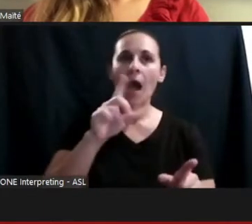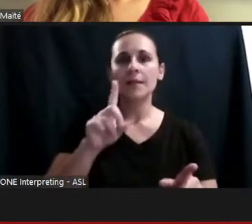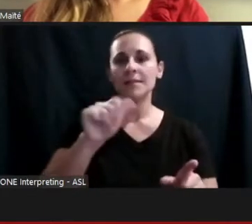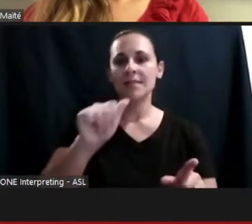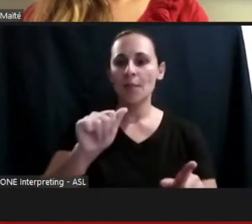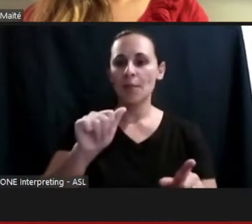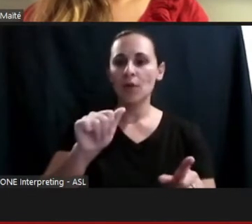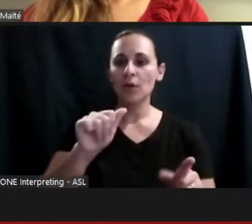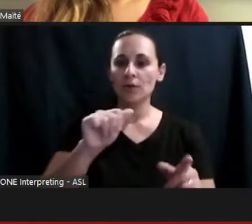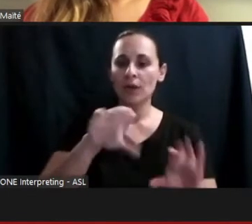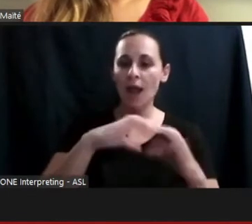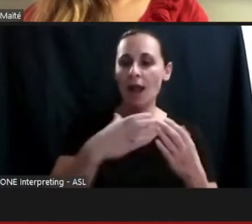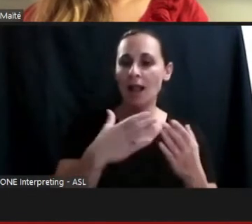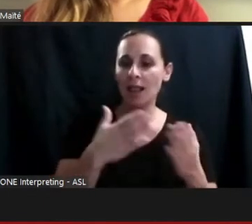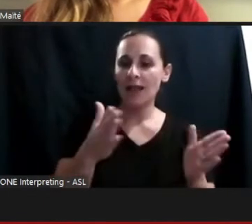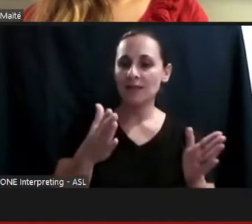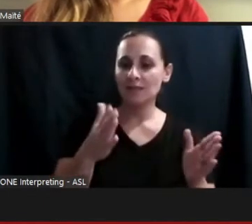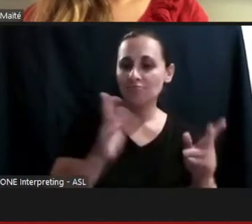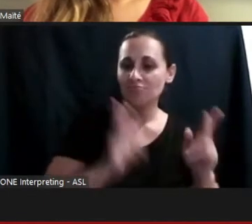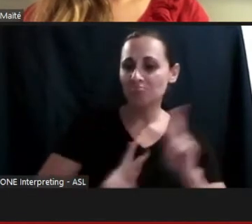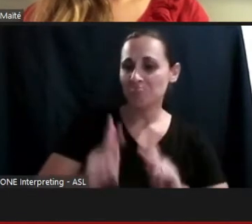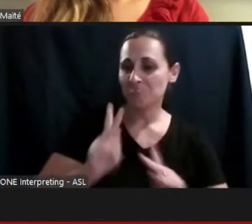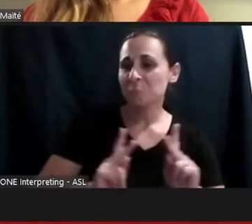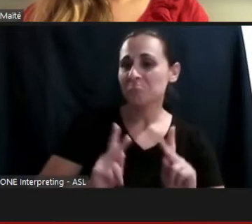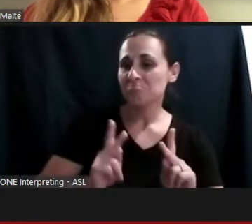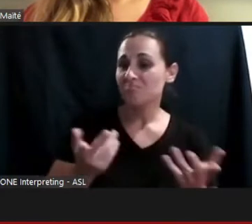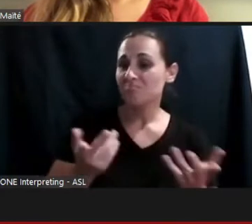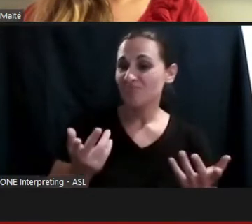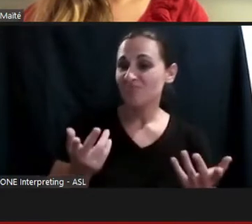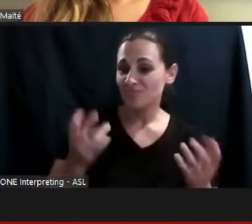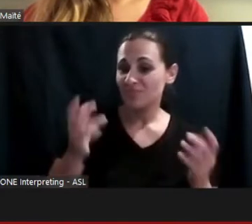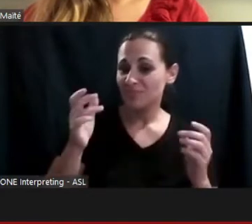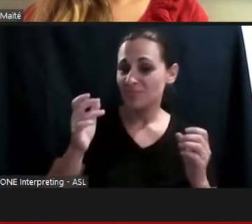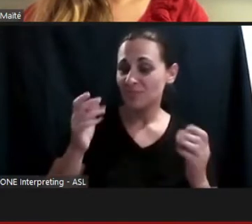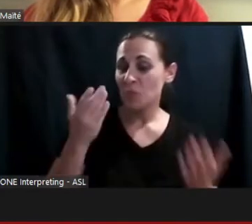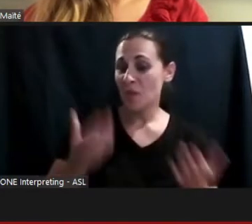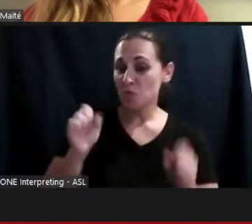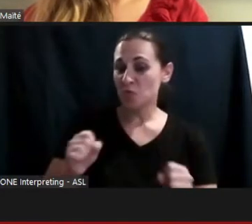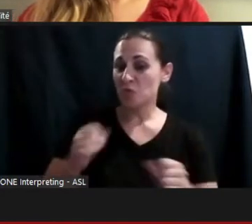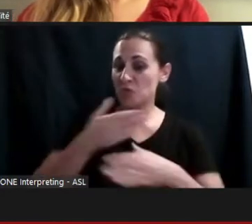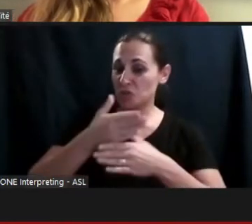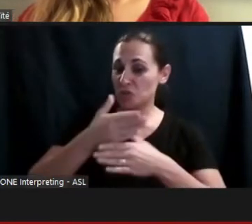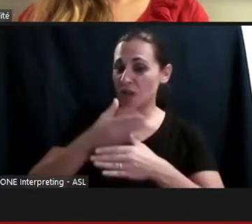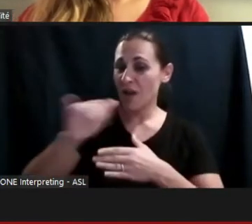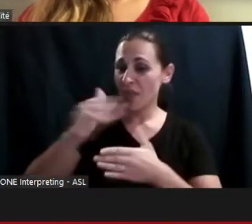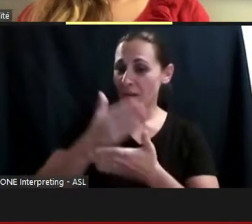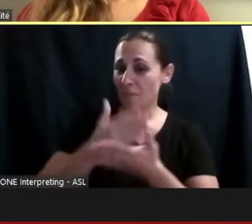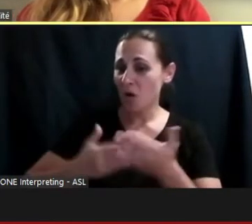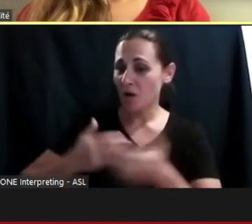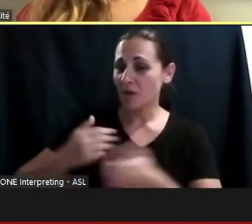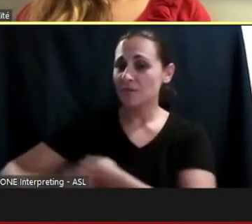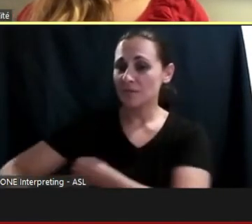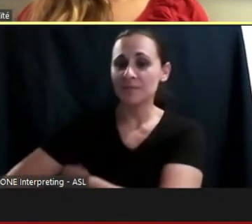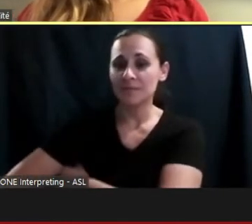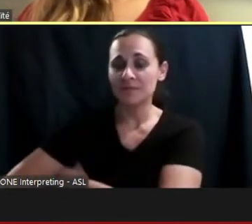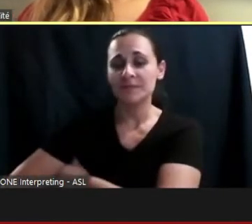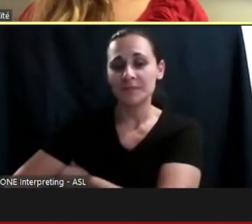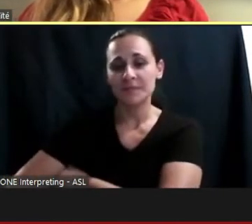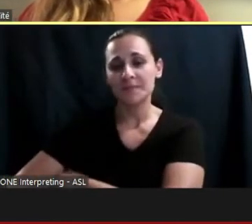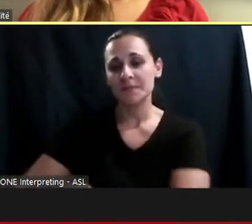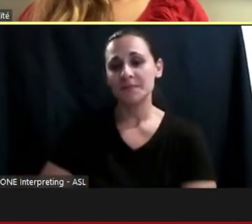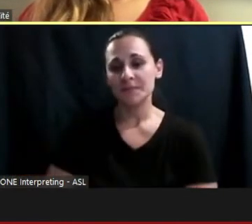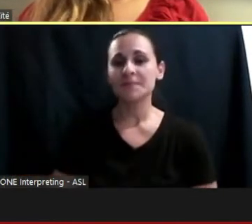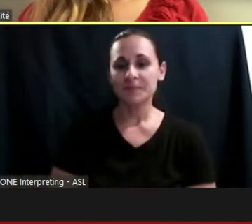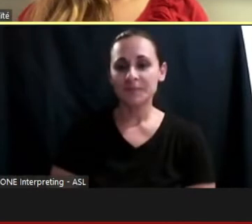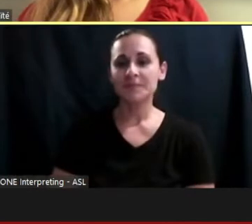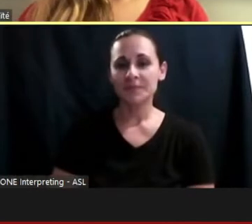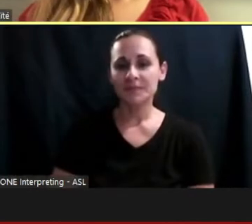So if you could inform our audience about that ... >> MAITE:So I think that the center is also